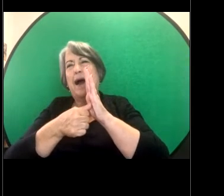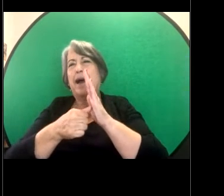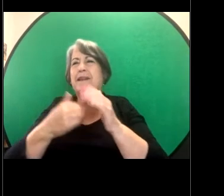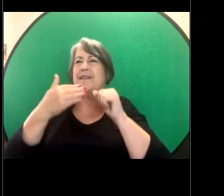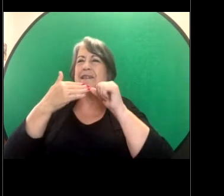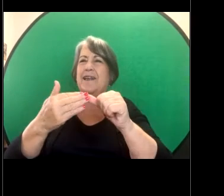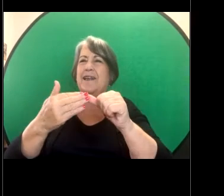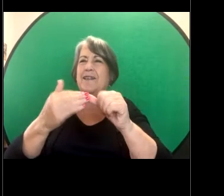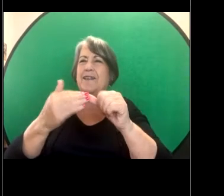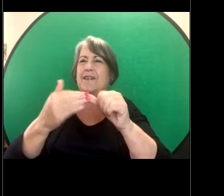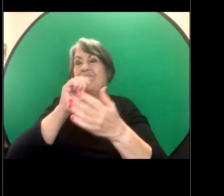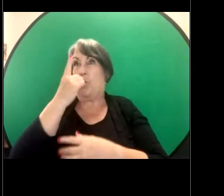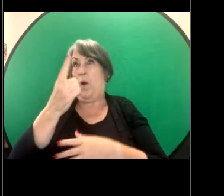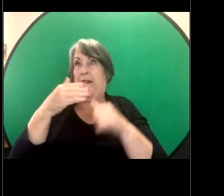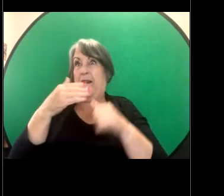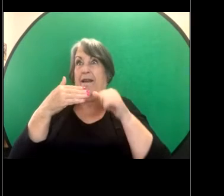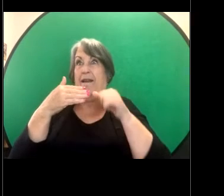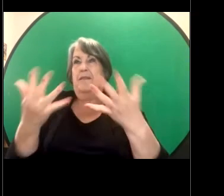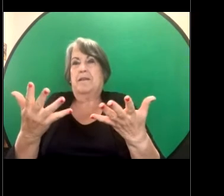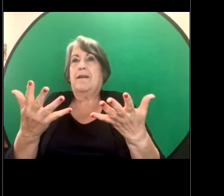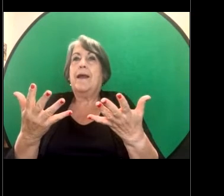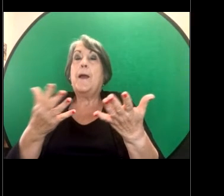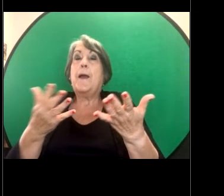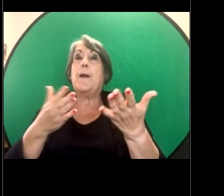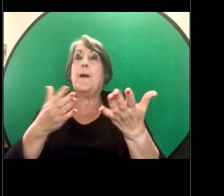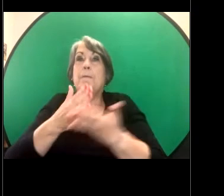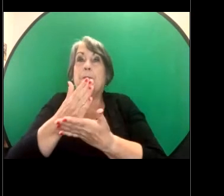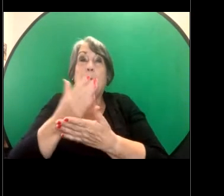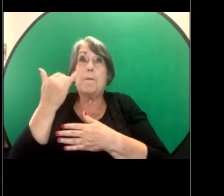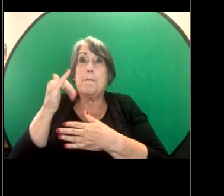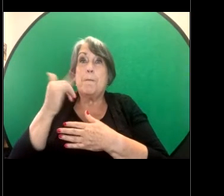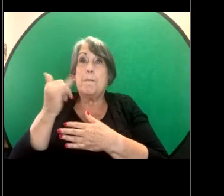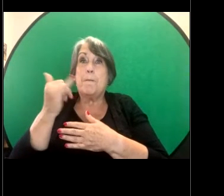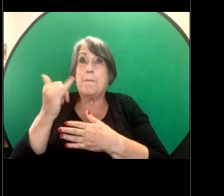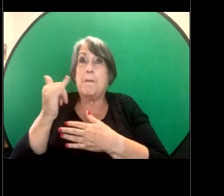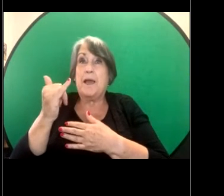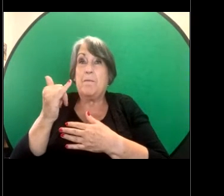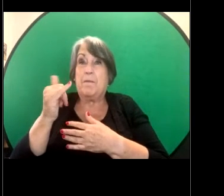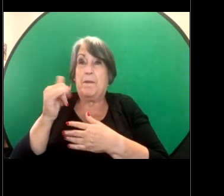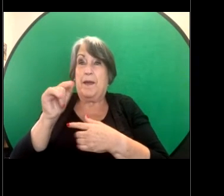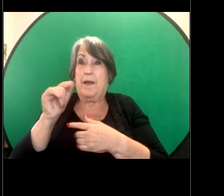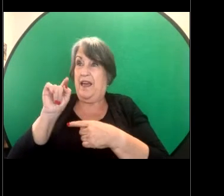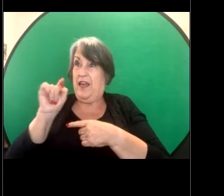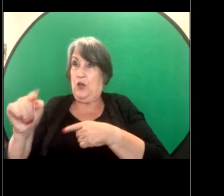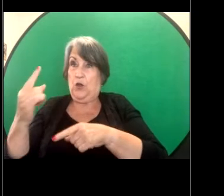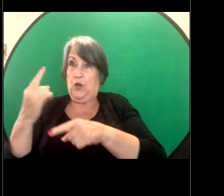you know - because it could be that a certain thing said to one person - so if